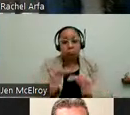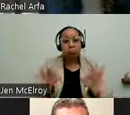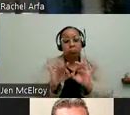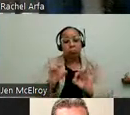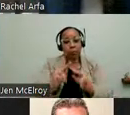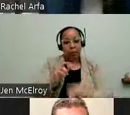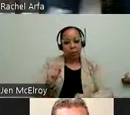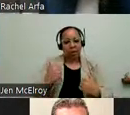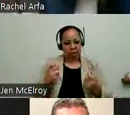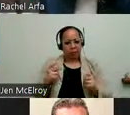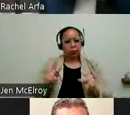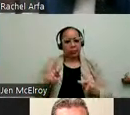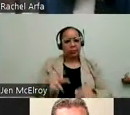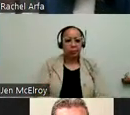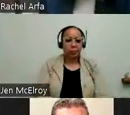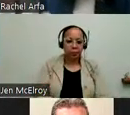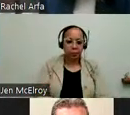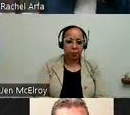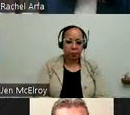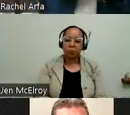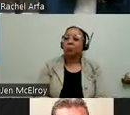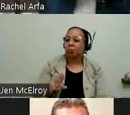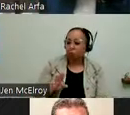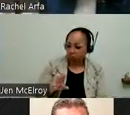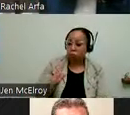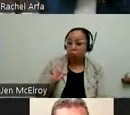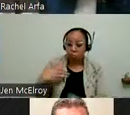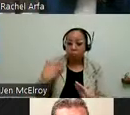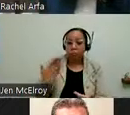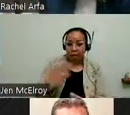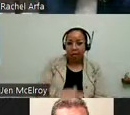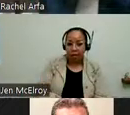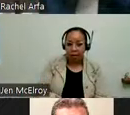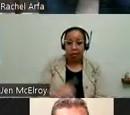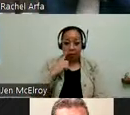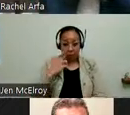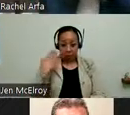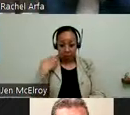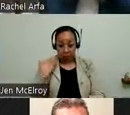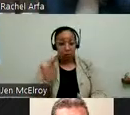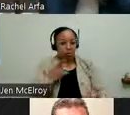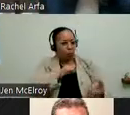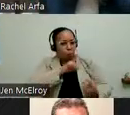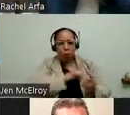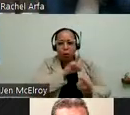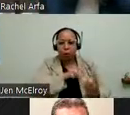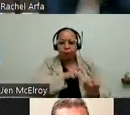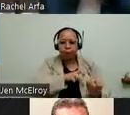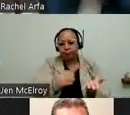disabilities have that opportunity. So also we will provide for employers one-on-one consultation and identify what kind of jobs people have